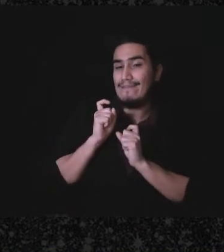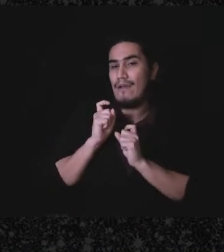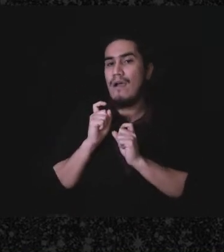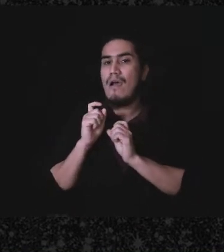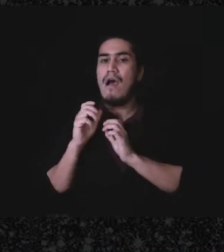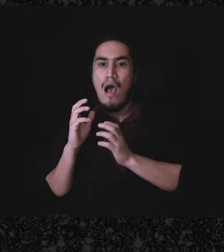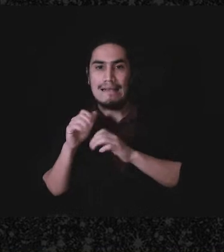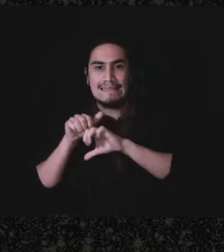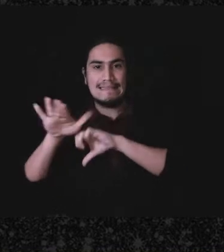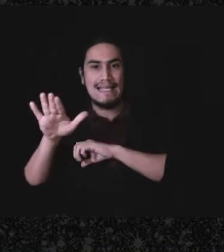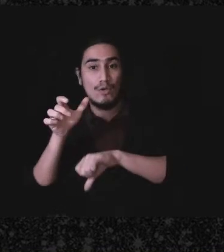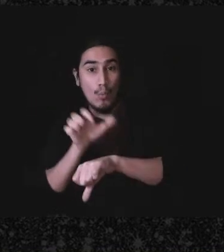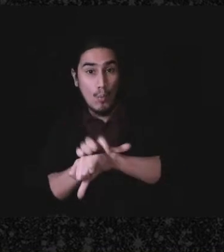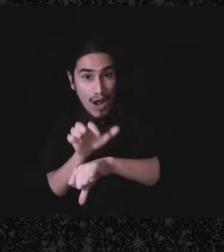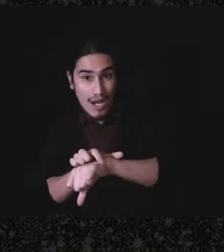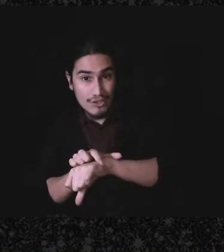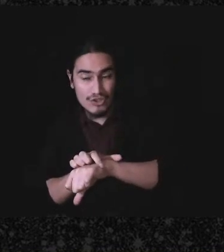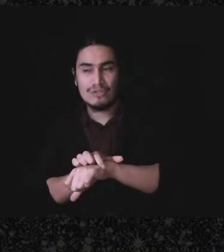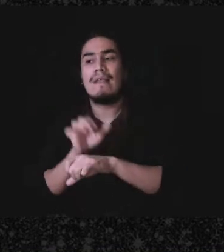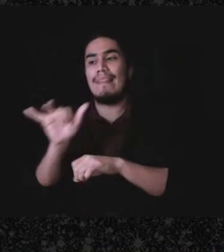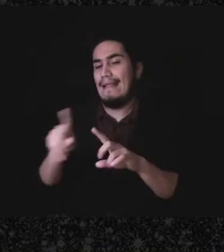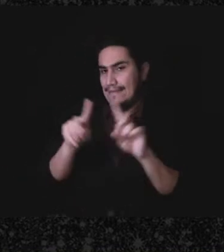full or in part meaning, part of it may be considered